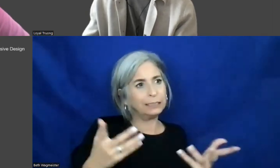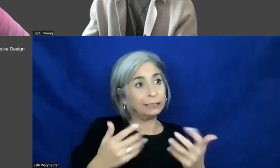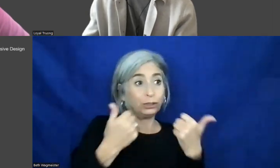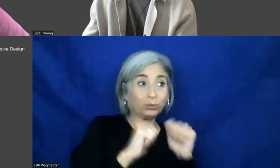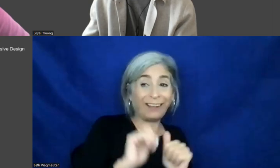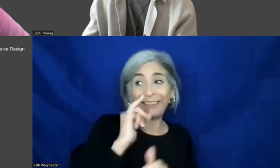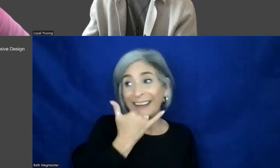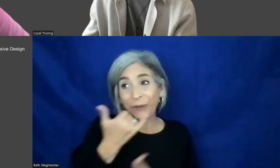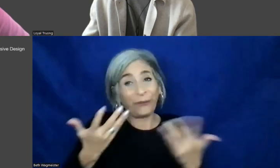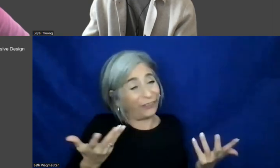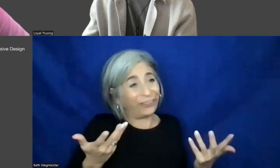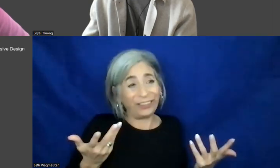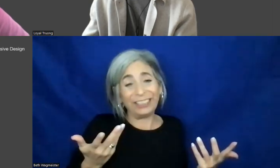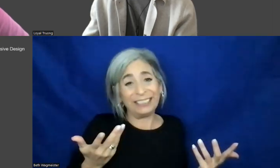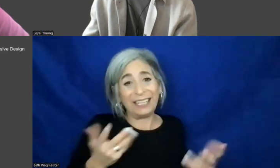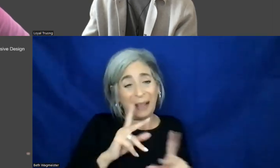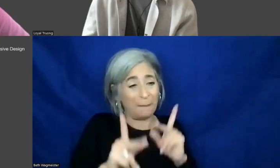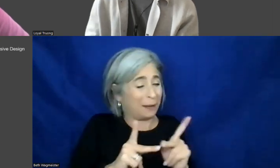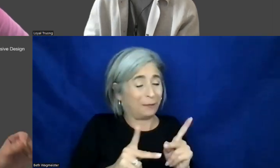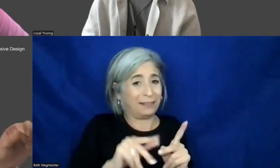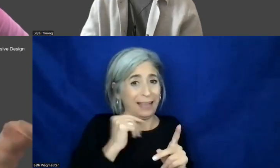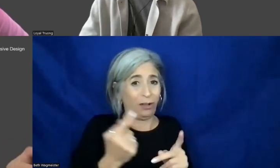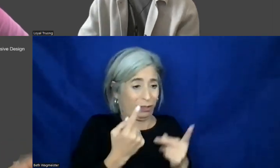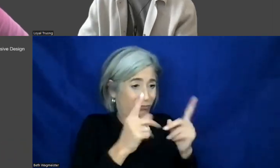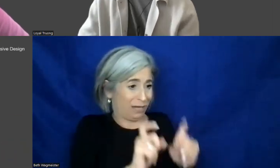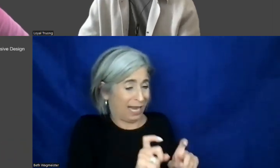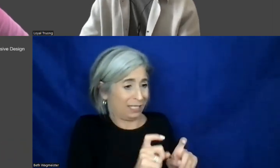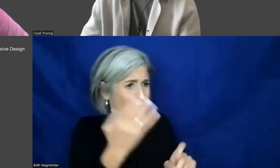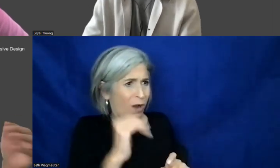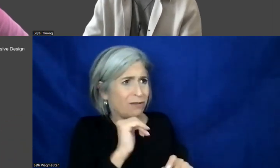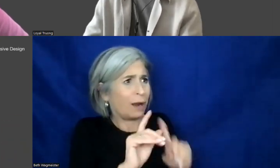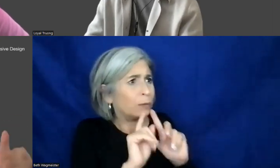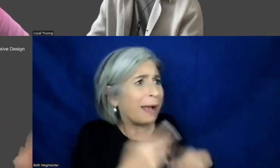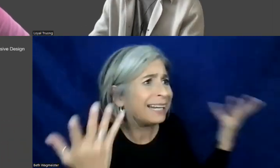we have said. If people are not responding, test that -- why aren't you responding, let's sit down,